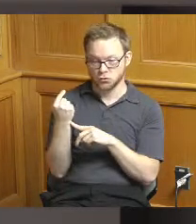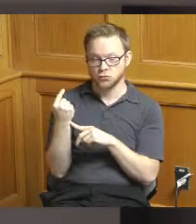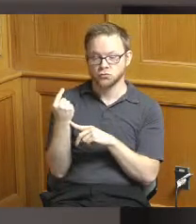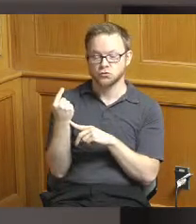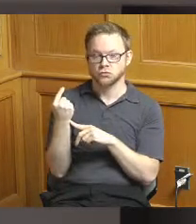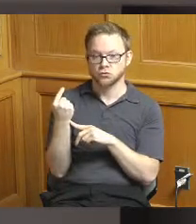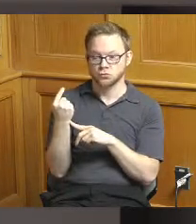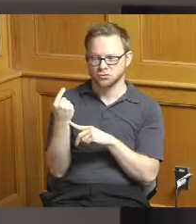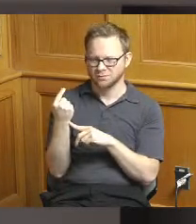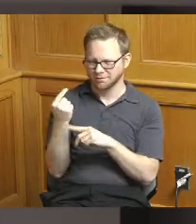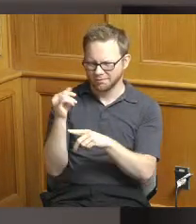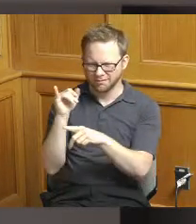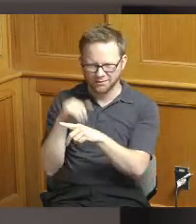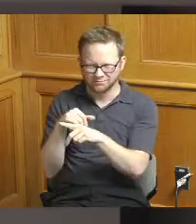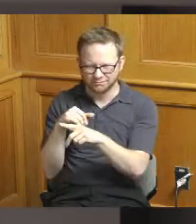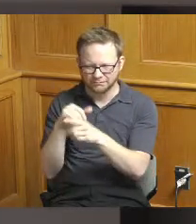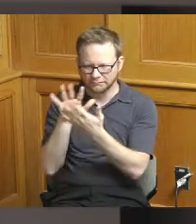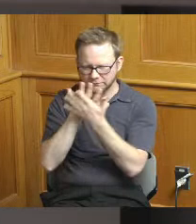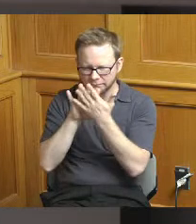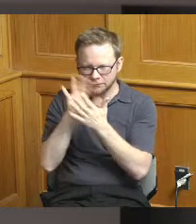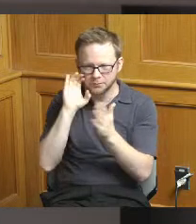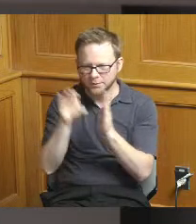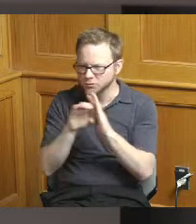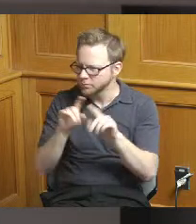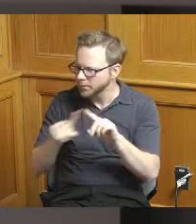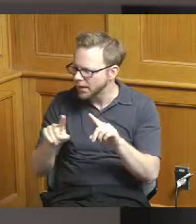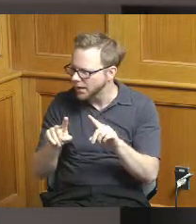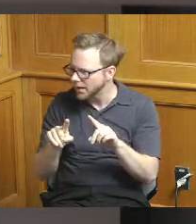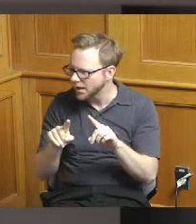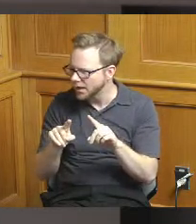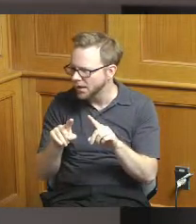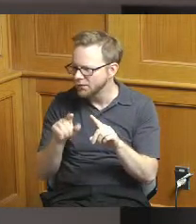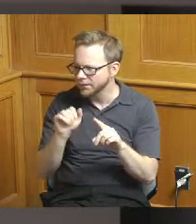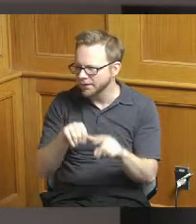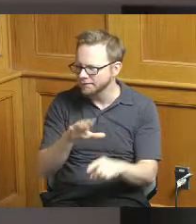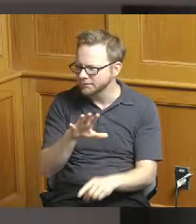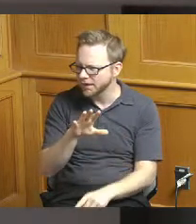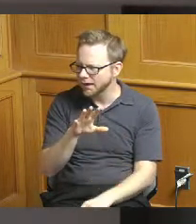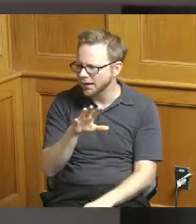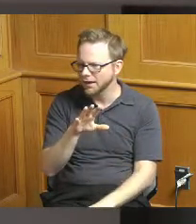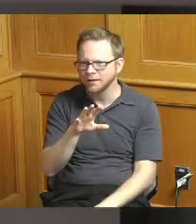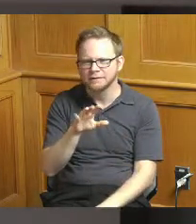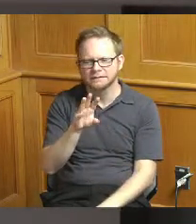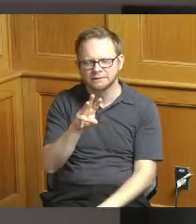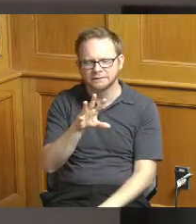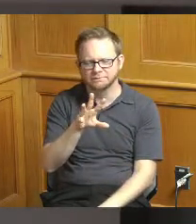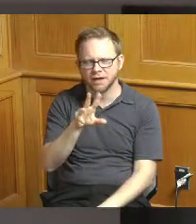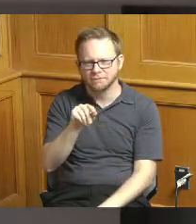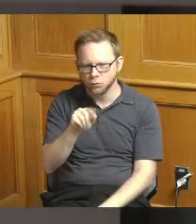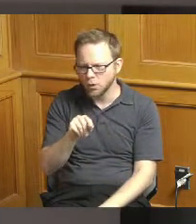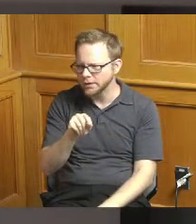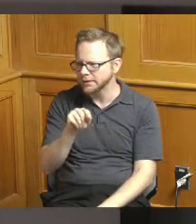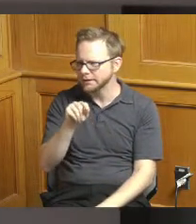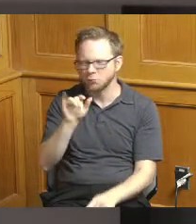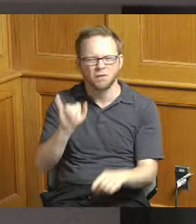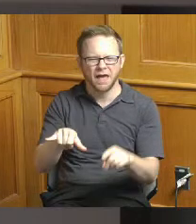kind of a rough image but what 6514 6516 6520 that whole block there was acquired